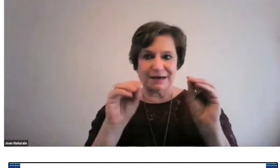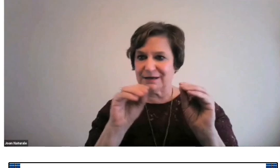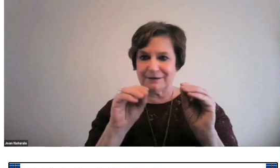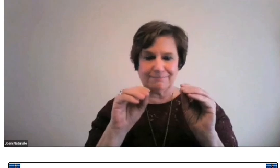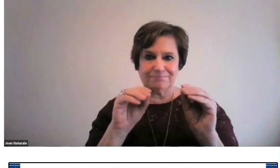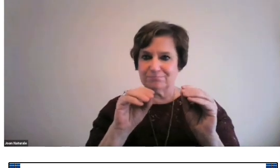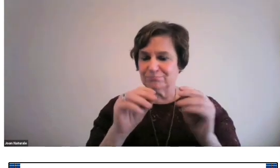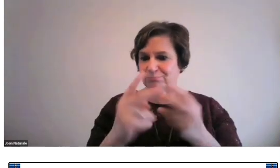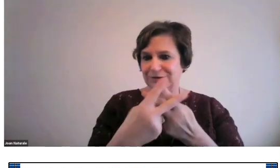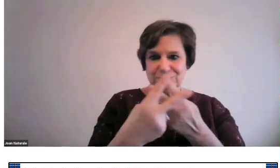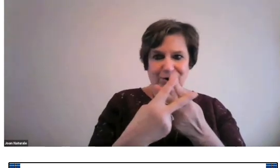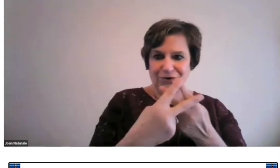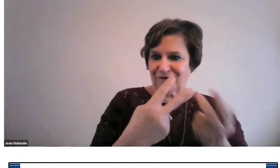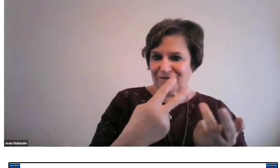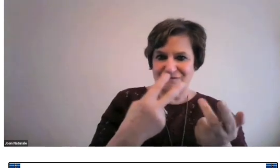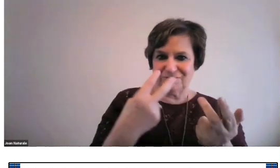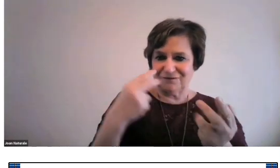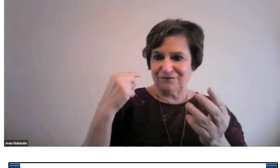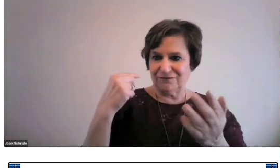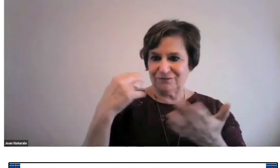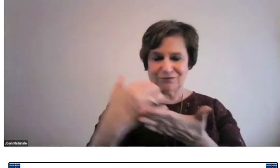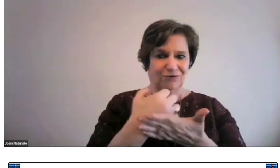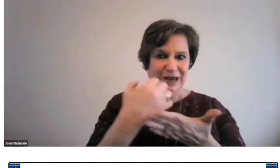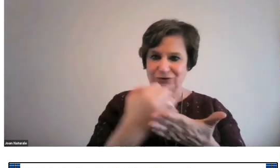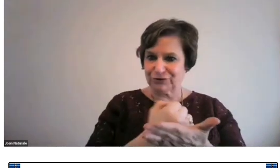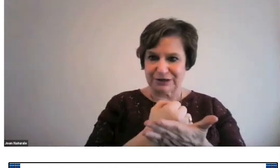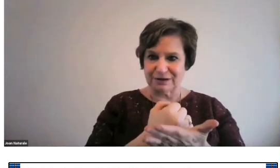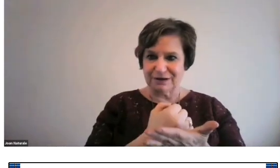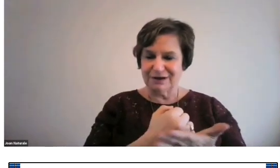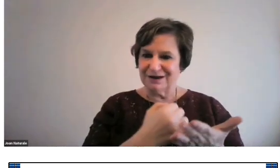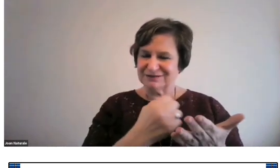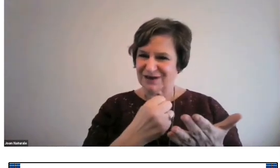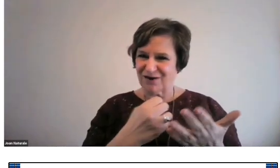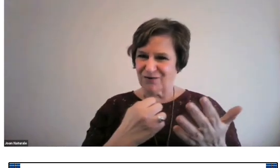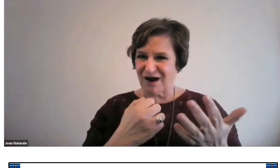They told me no one had preserved that collection in Australia.